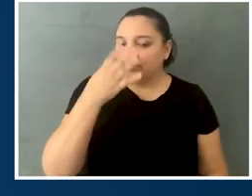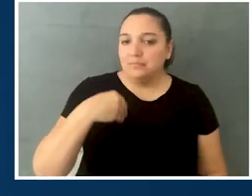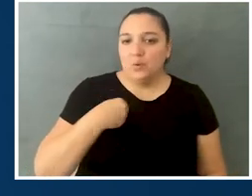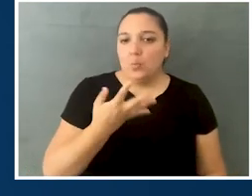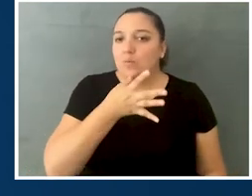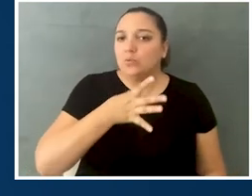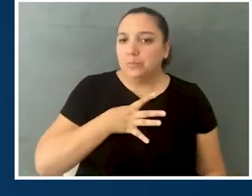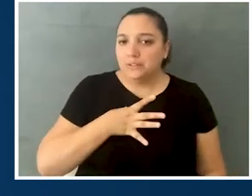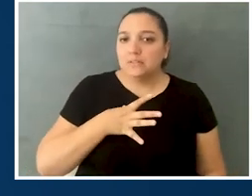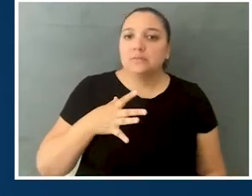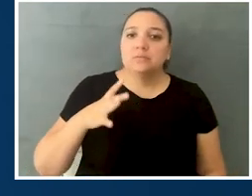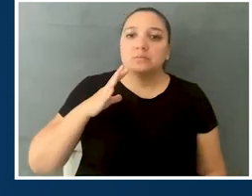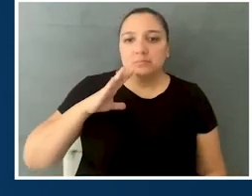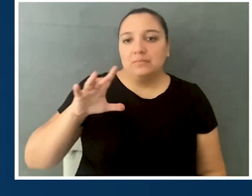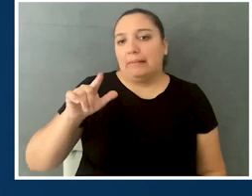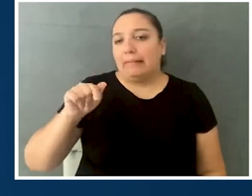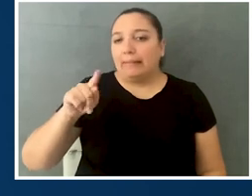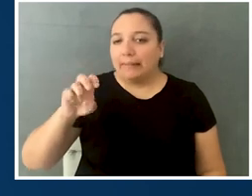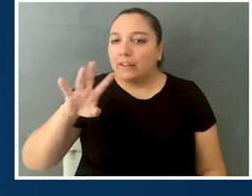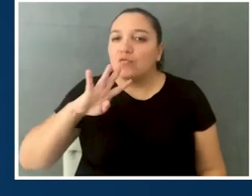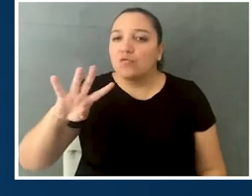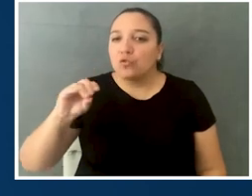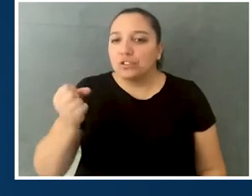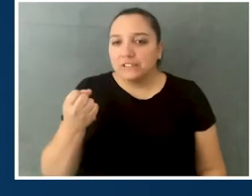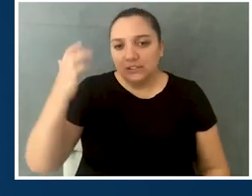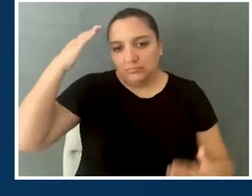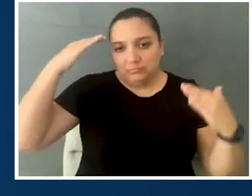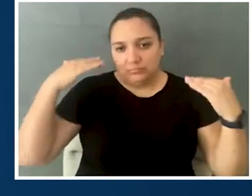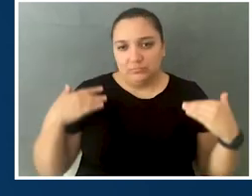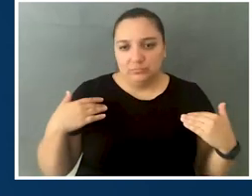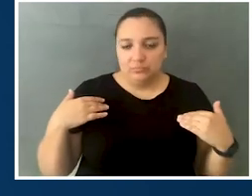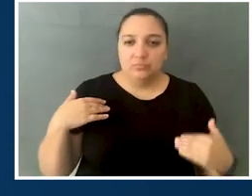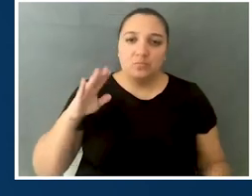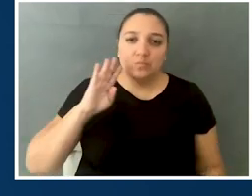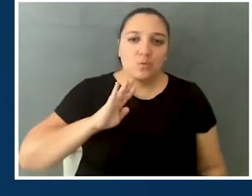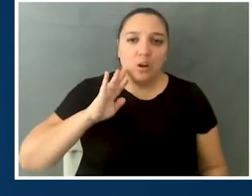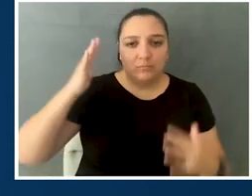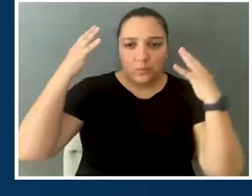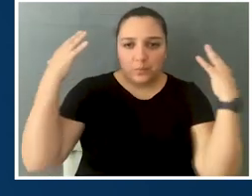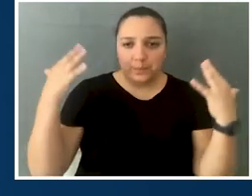I am a white woman in my late 40s. I have long, brown, wavy hair,